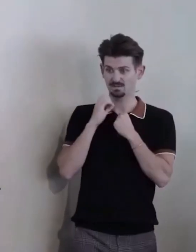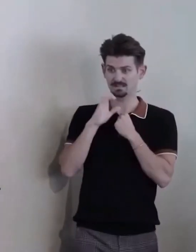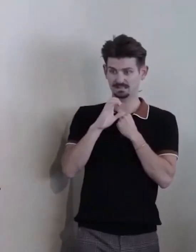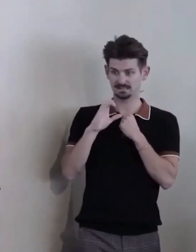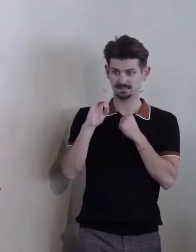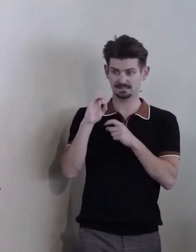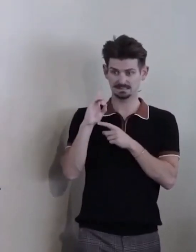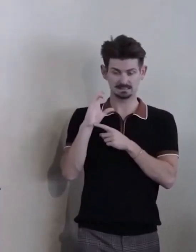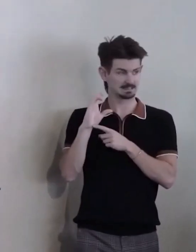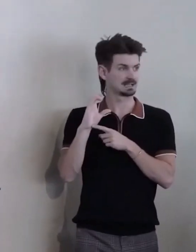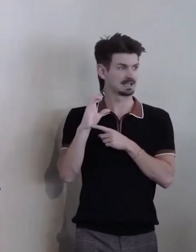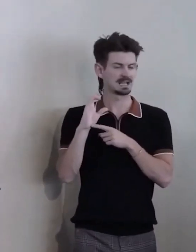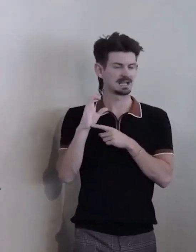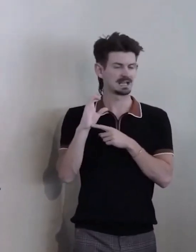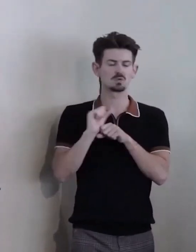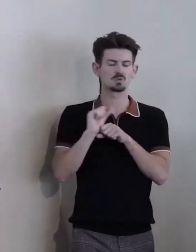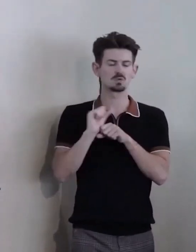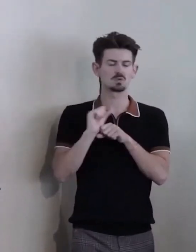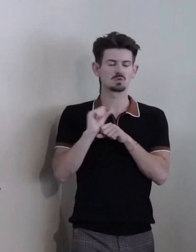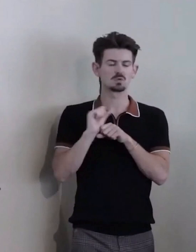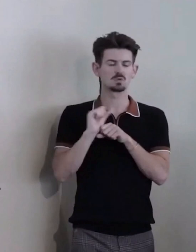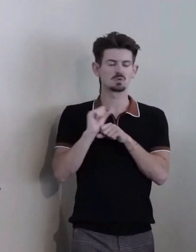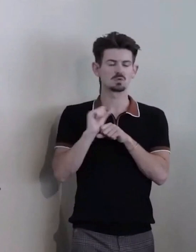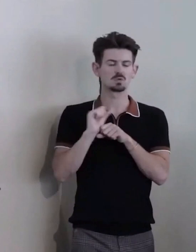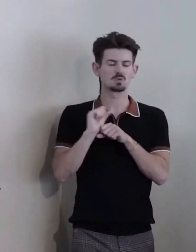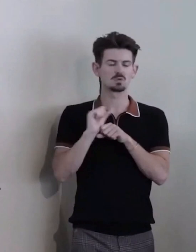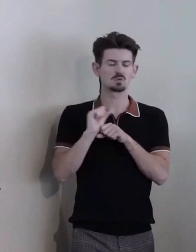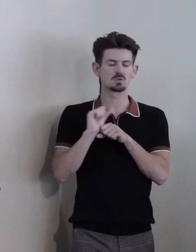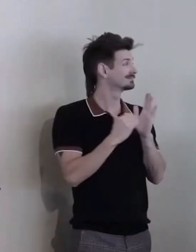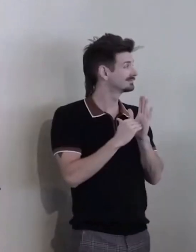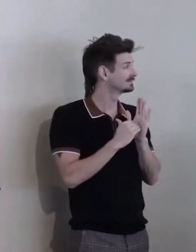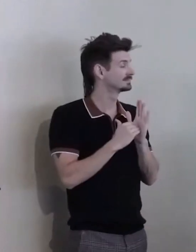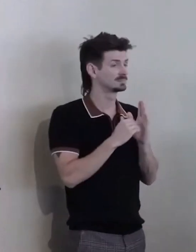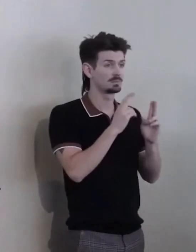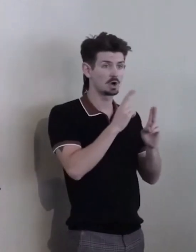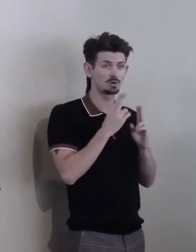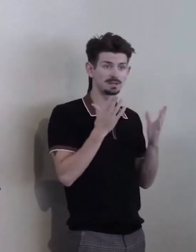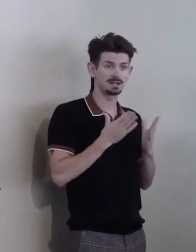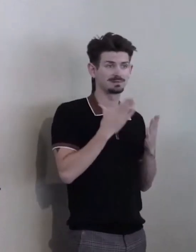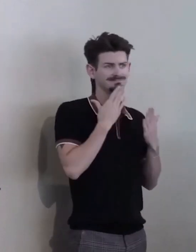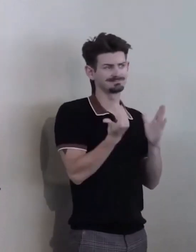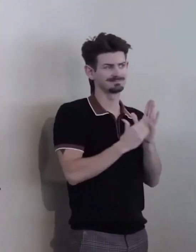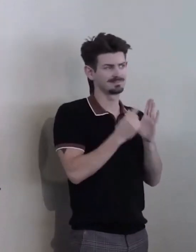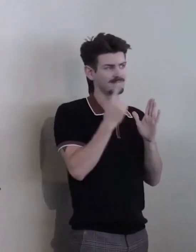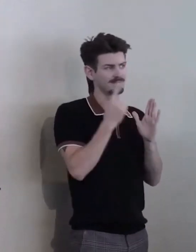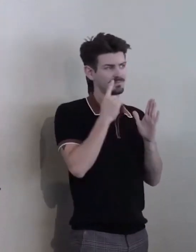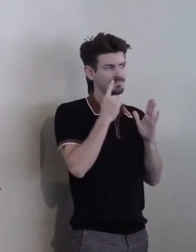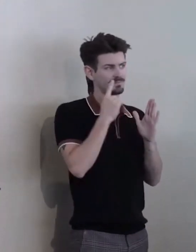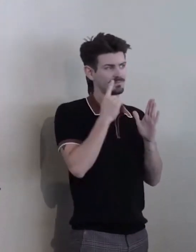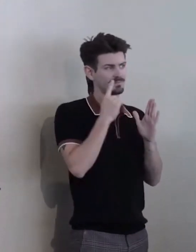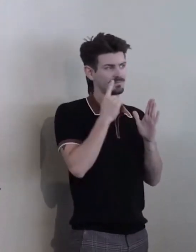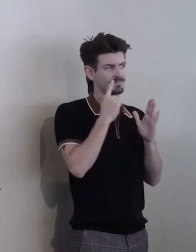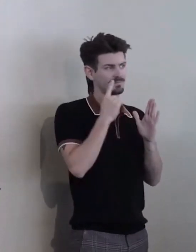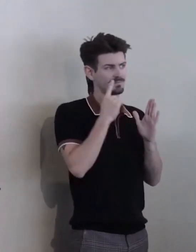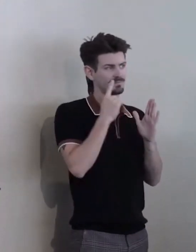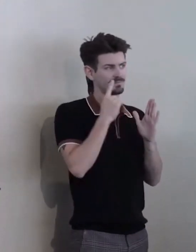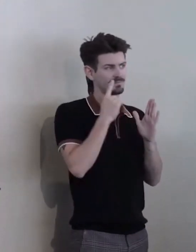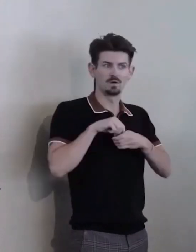So again, I am profoundly honored to be here. Thank you so much for allowing me to be a part of this community and please...